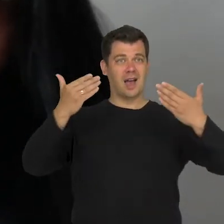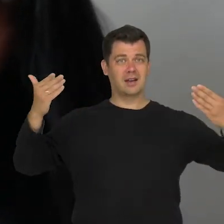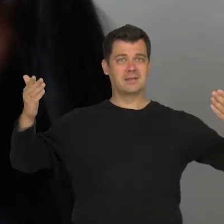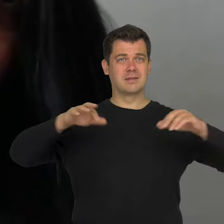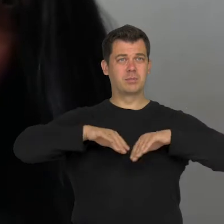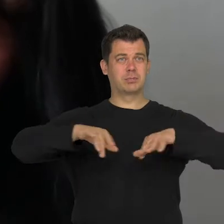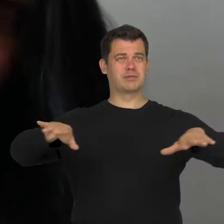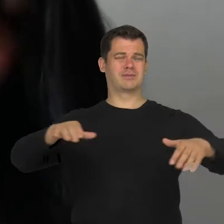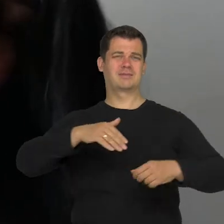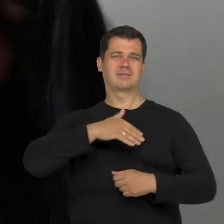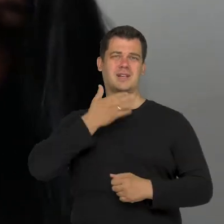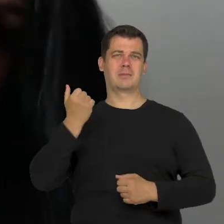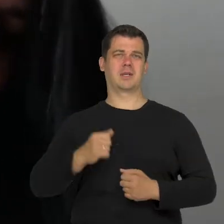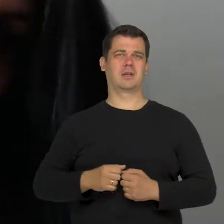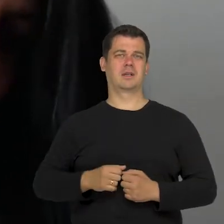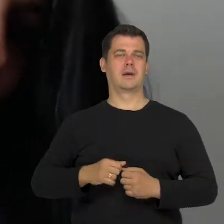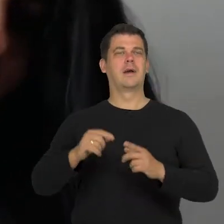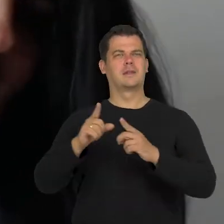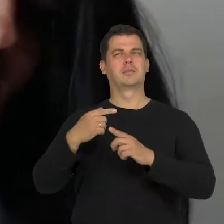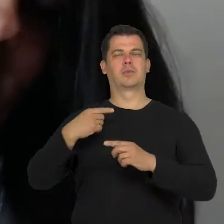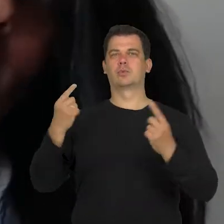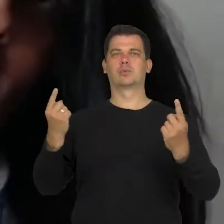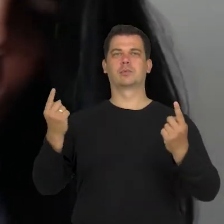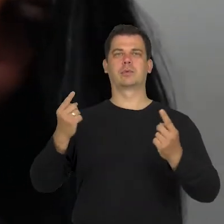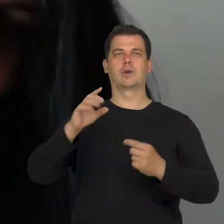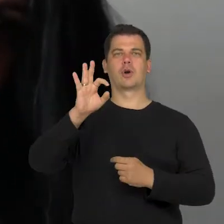But there is a great American documentary called the „Code of the Freaks”,